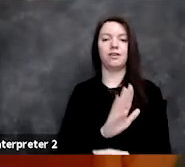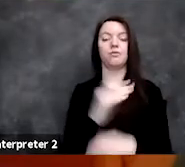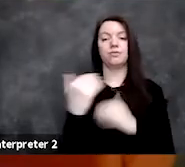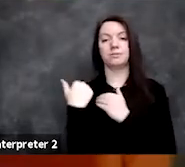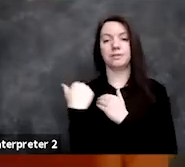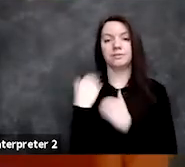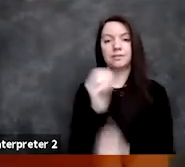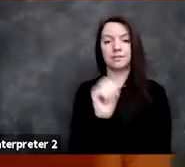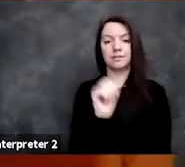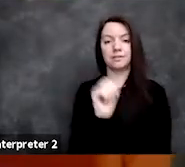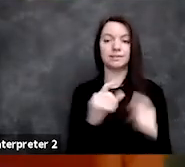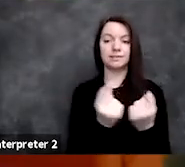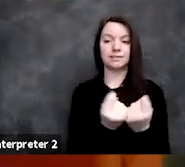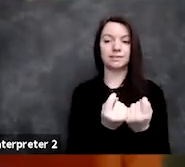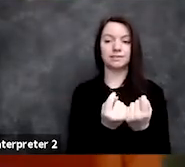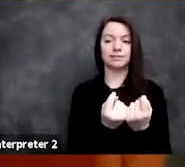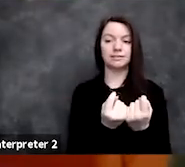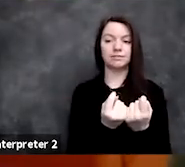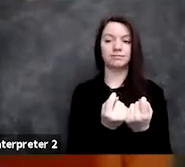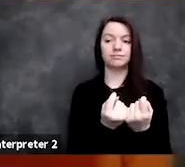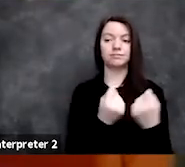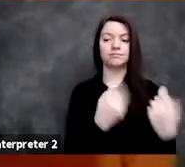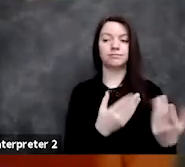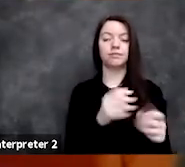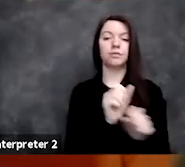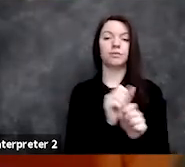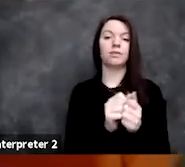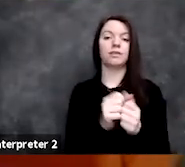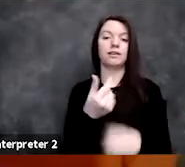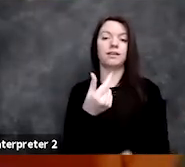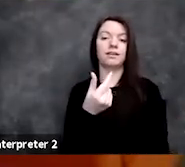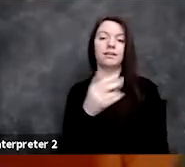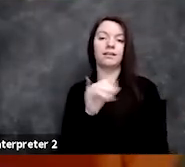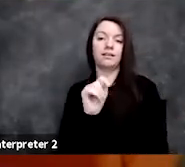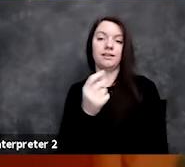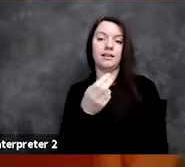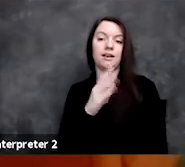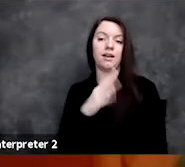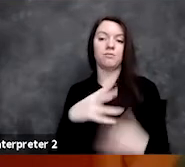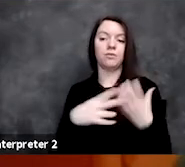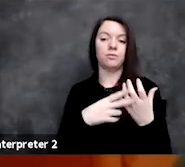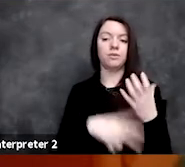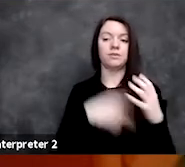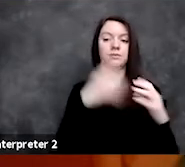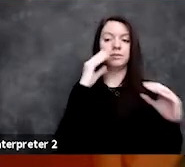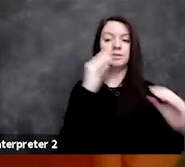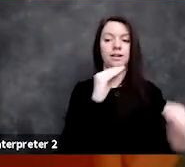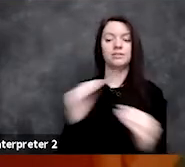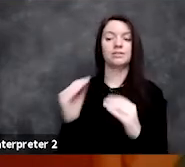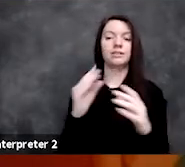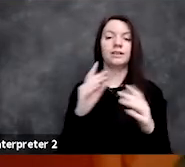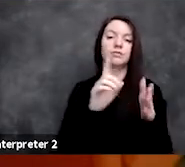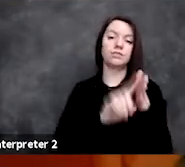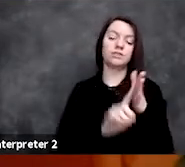and there she worked on GitHub repos that educated users about Microsoft's research on interpretability,